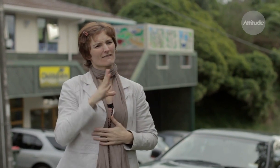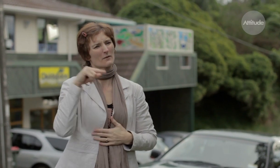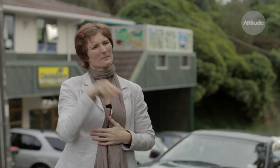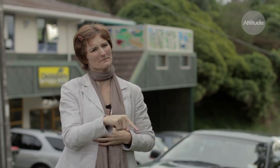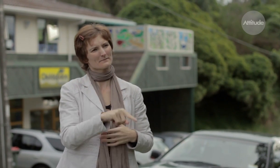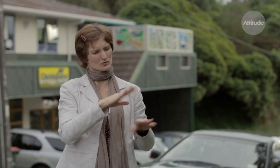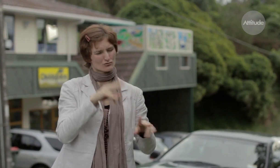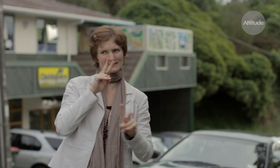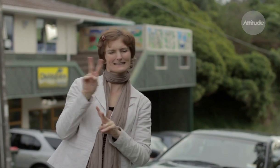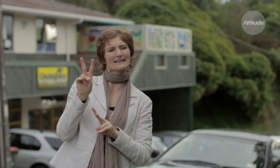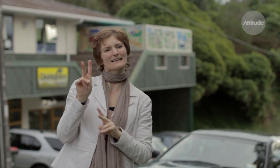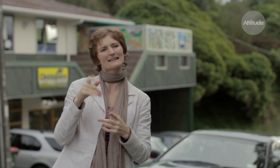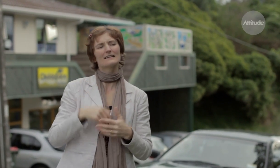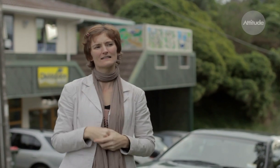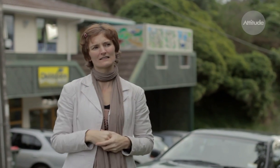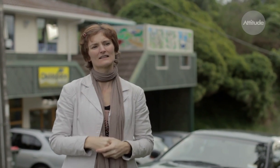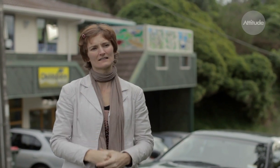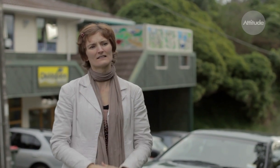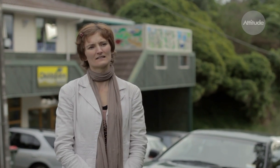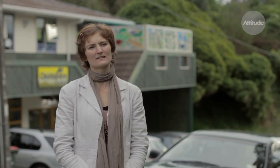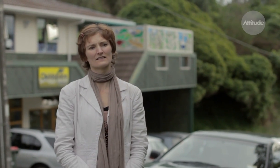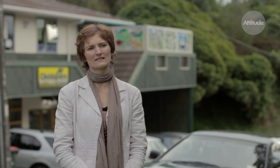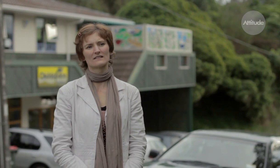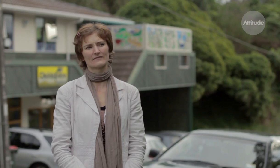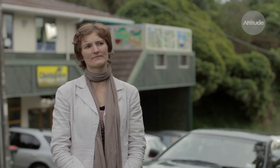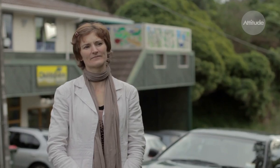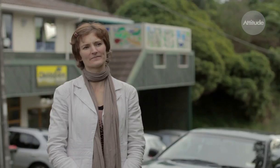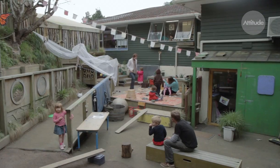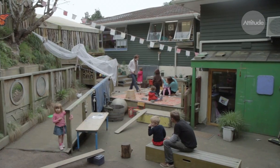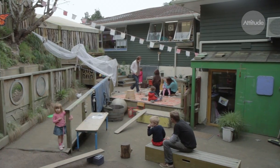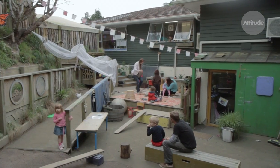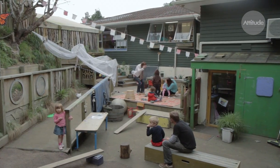even more sad that my children have to see that.